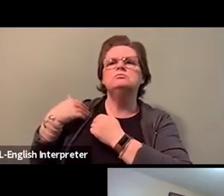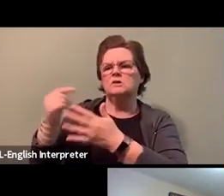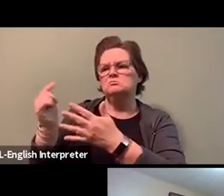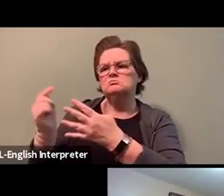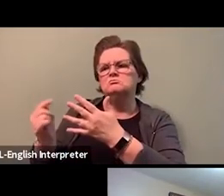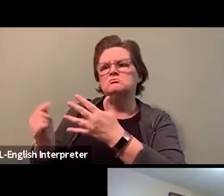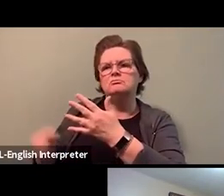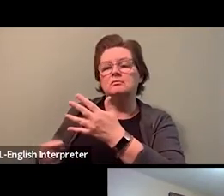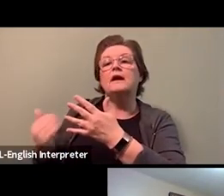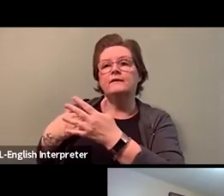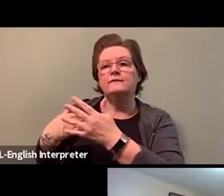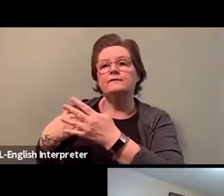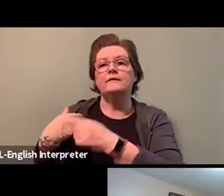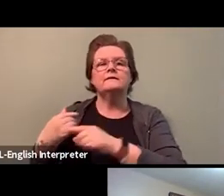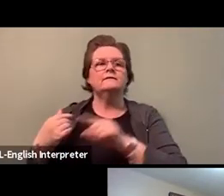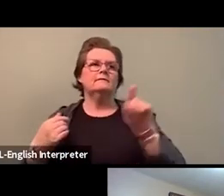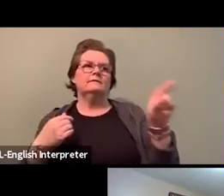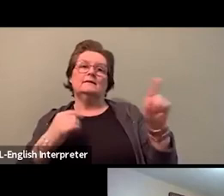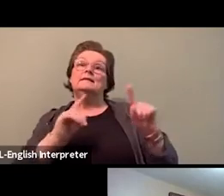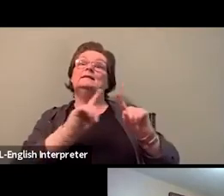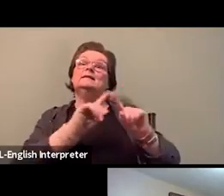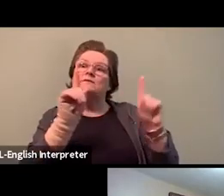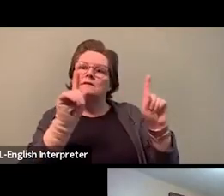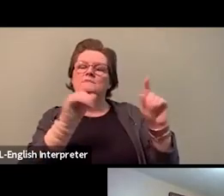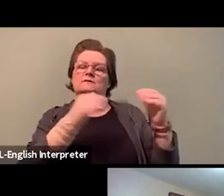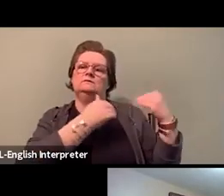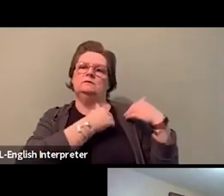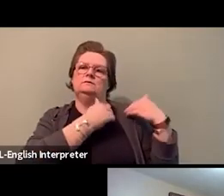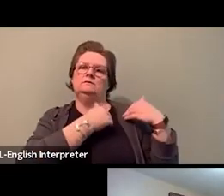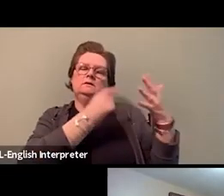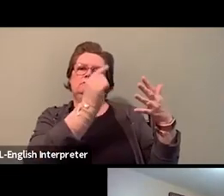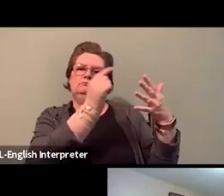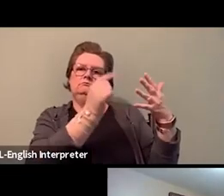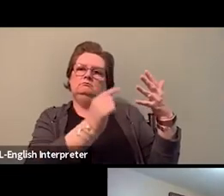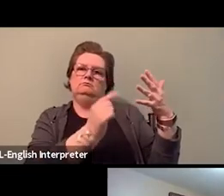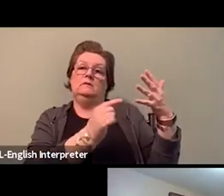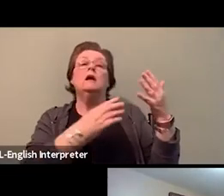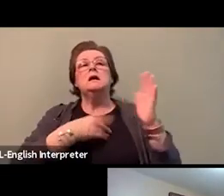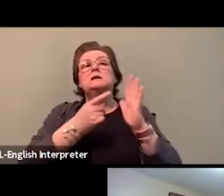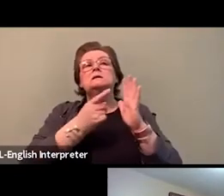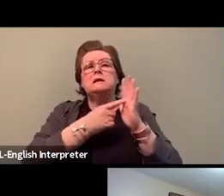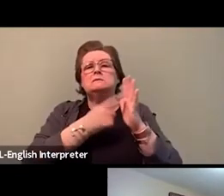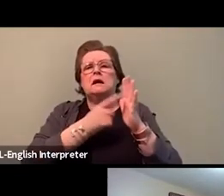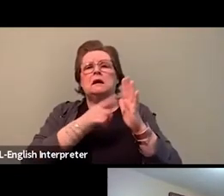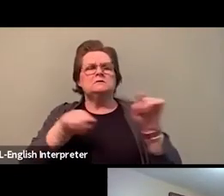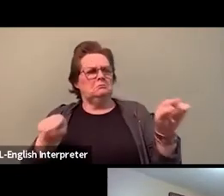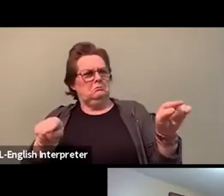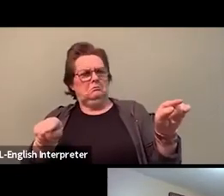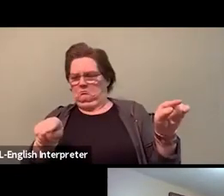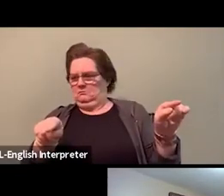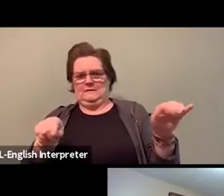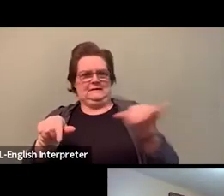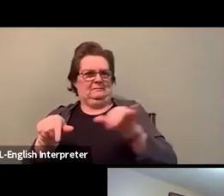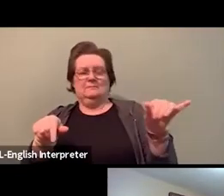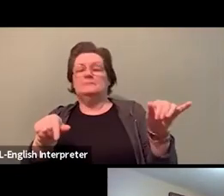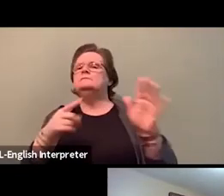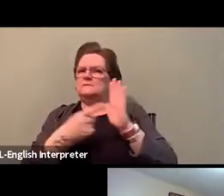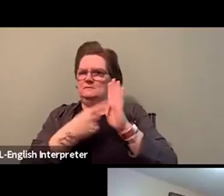along with the joint union management committee. And there can be some overlap, sharing of goals and pieces.